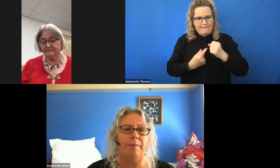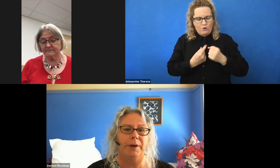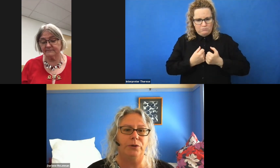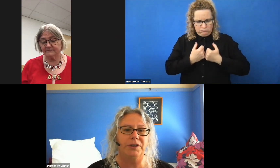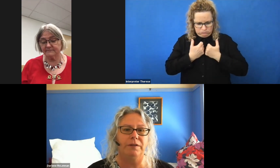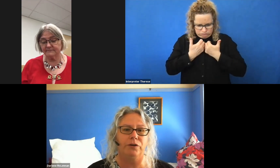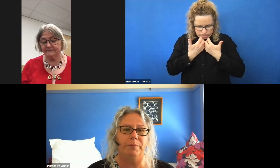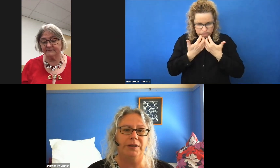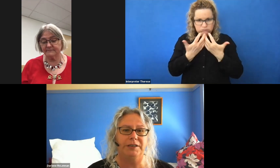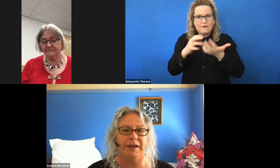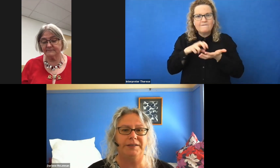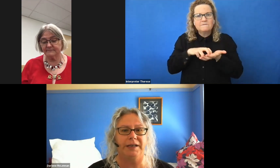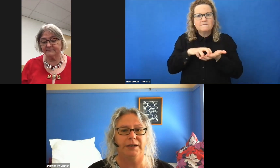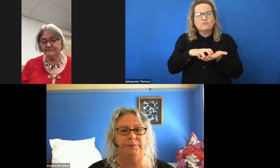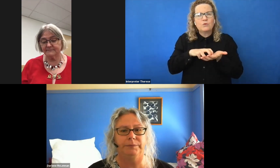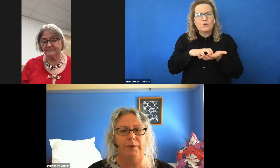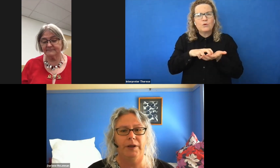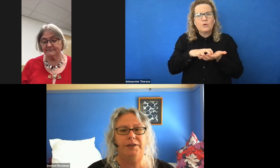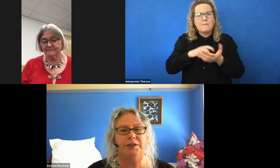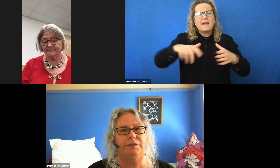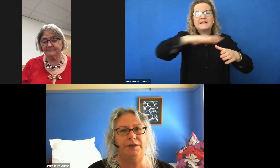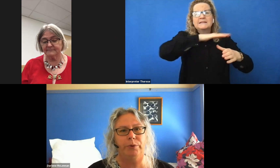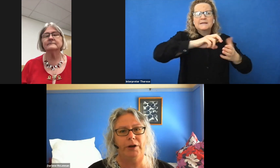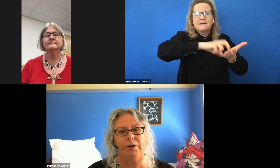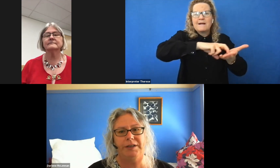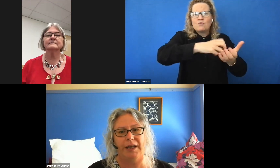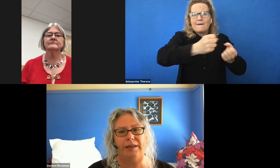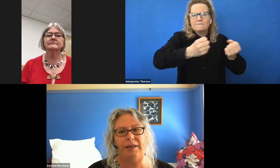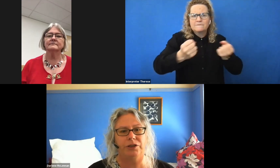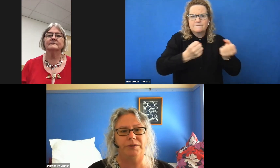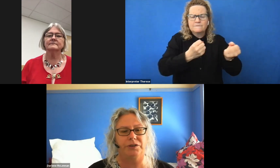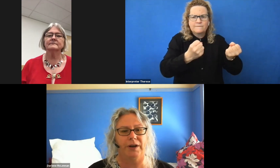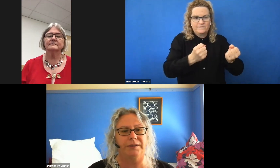but also the vulnerabilities of our sector, the shifting priorities and the budget restraints.